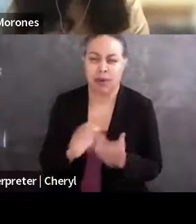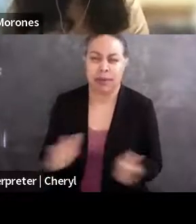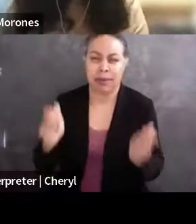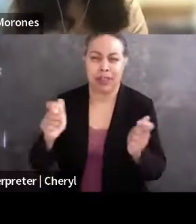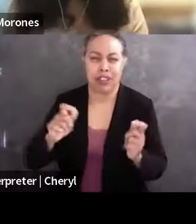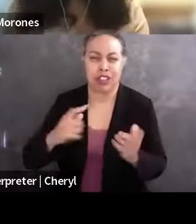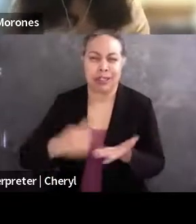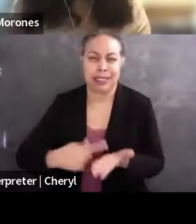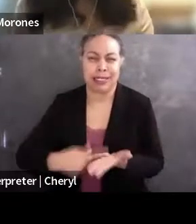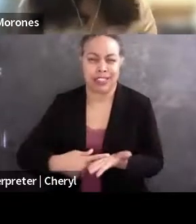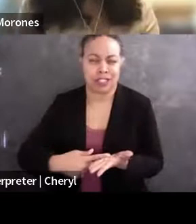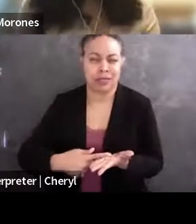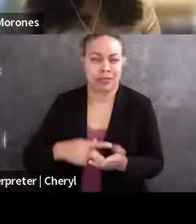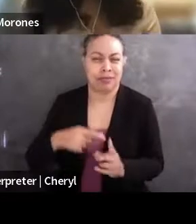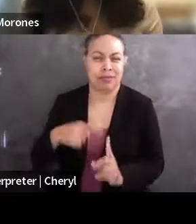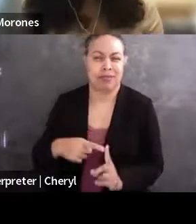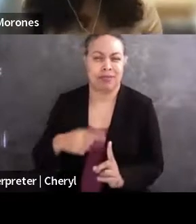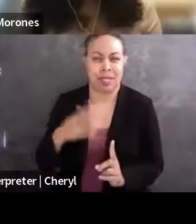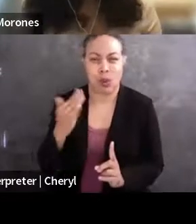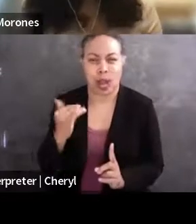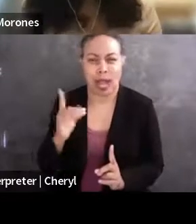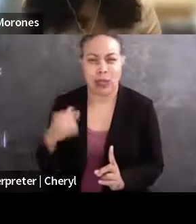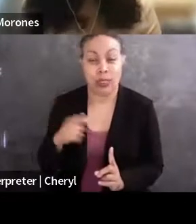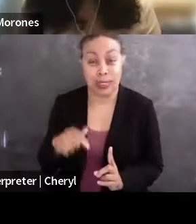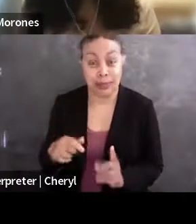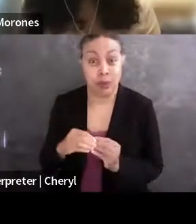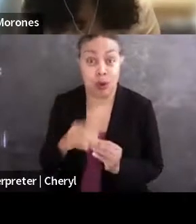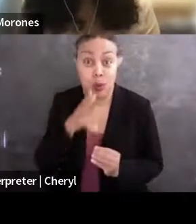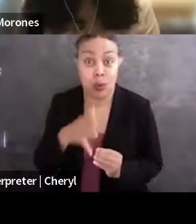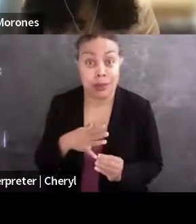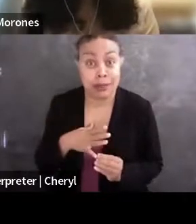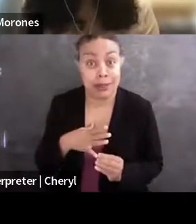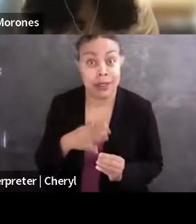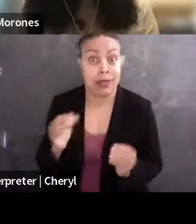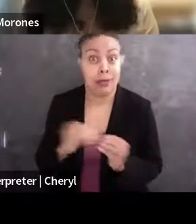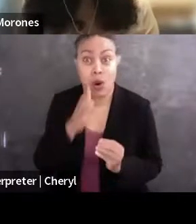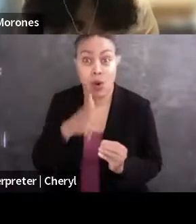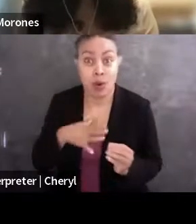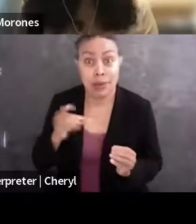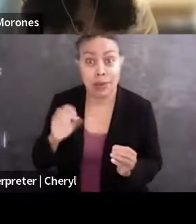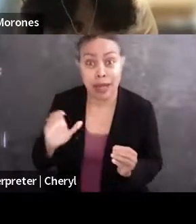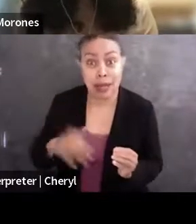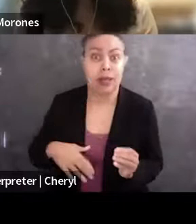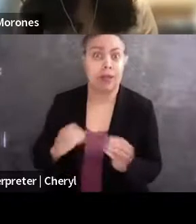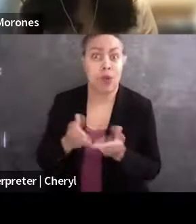about why we need more women, we need more women of color, we need more people of color, we need more groups